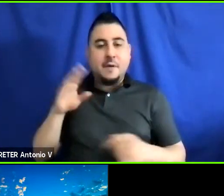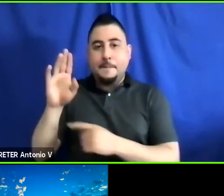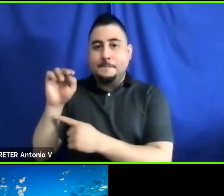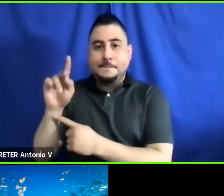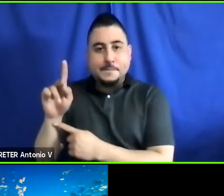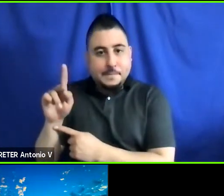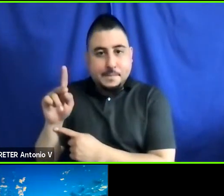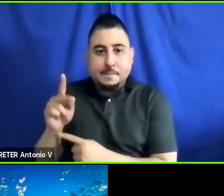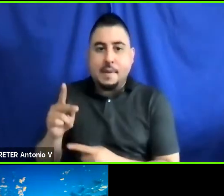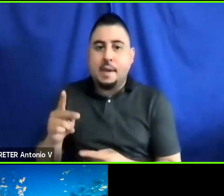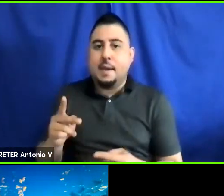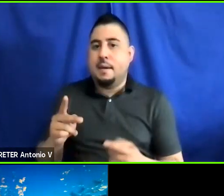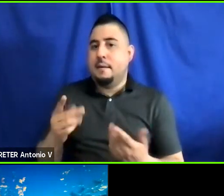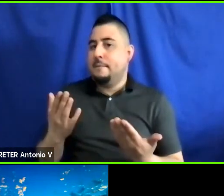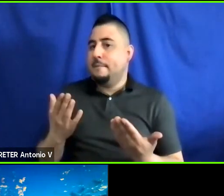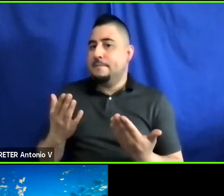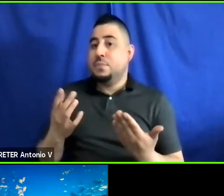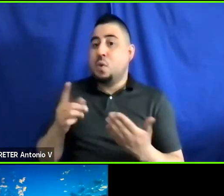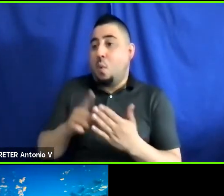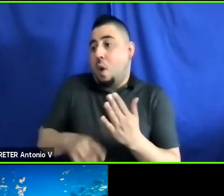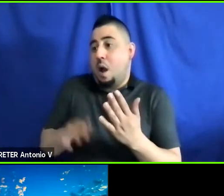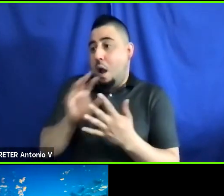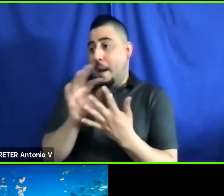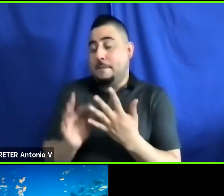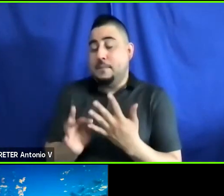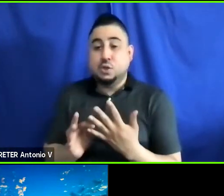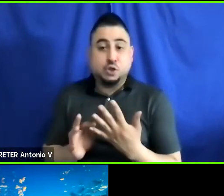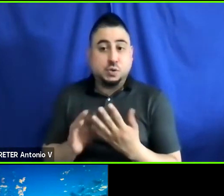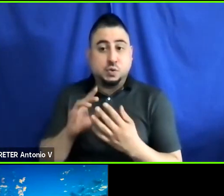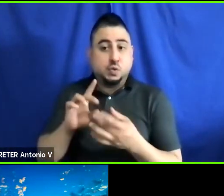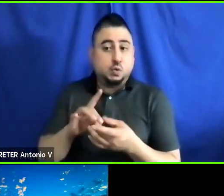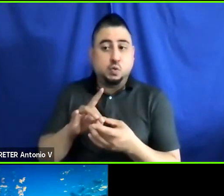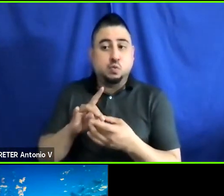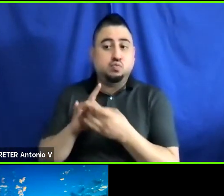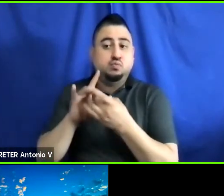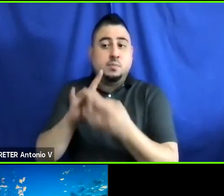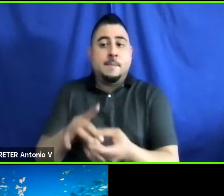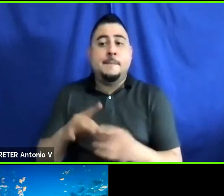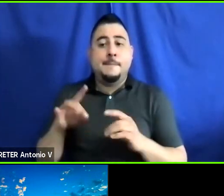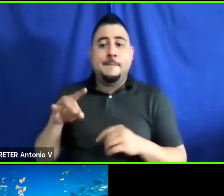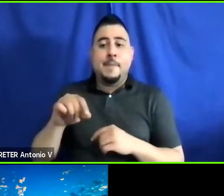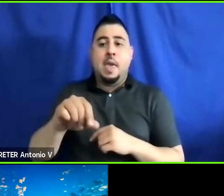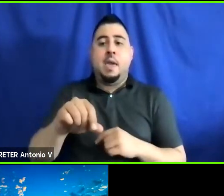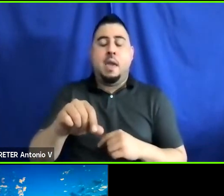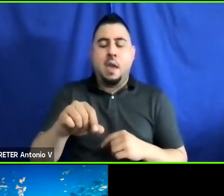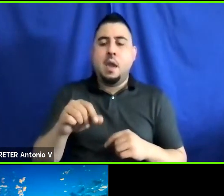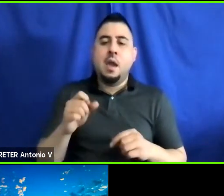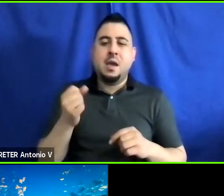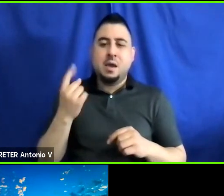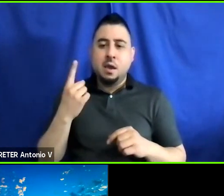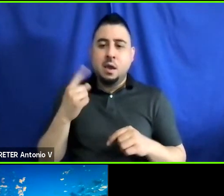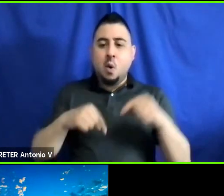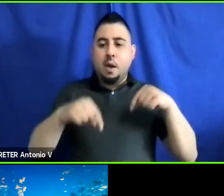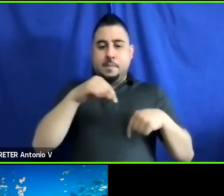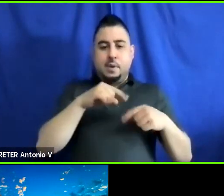so, providing options and choice in that regard. But, going back to -- just going to their